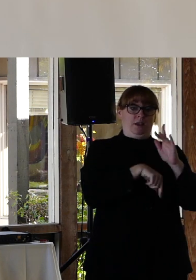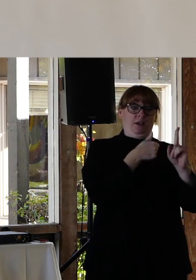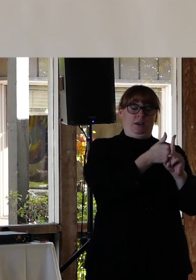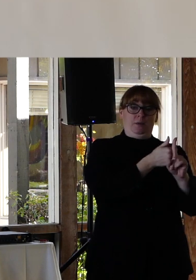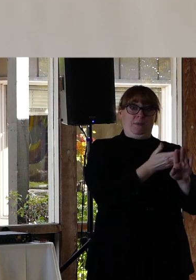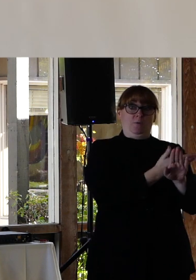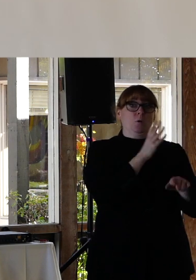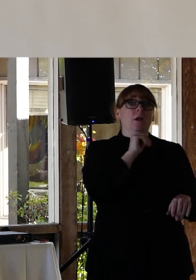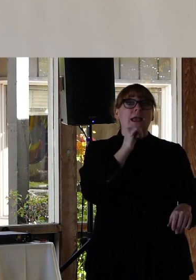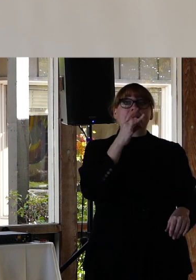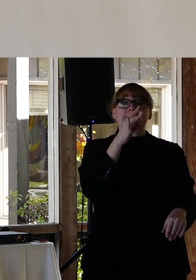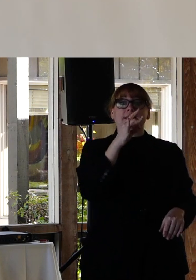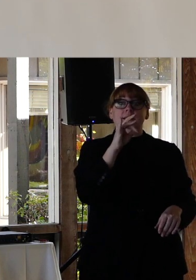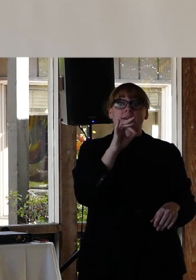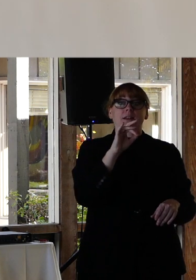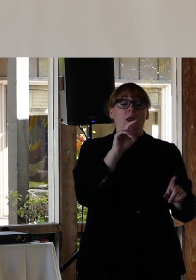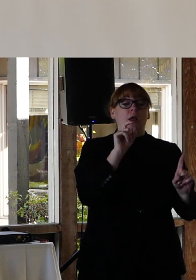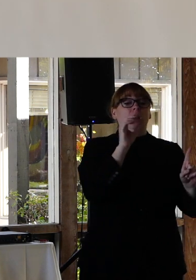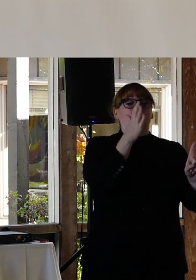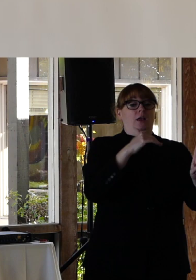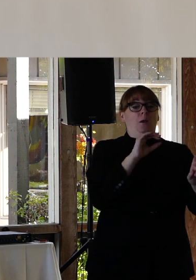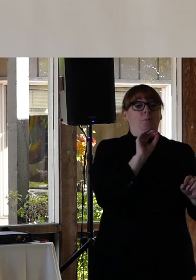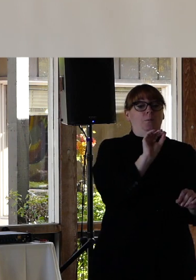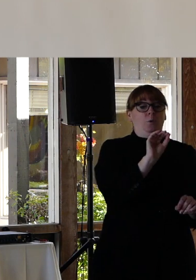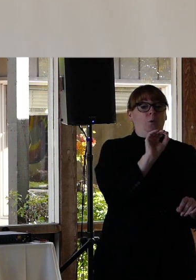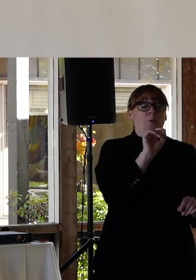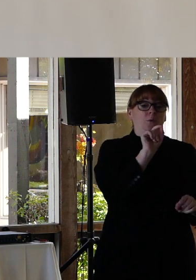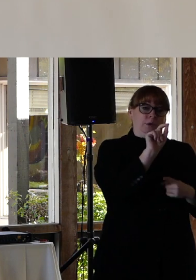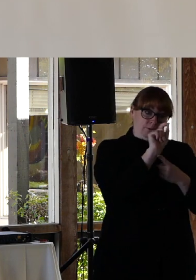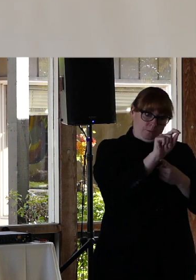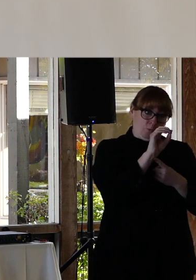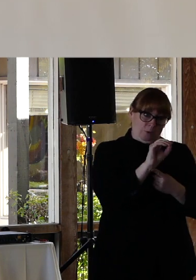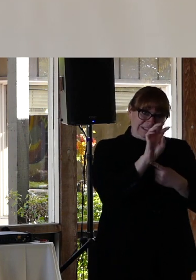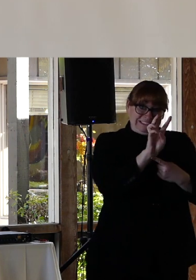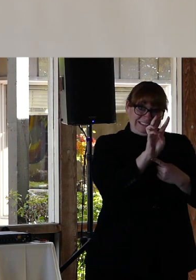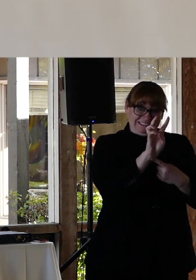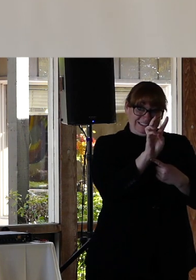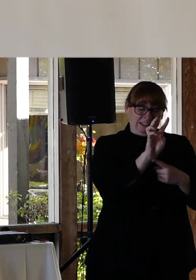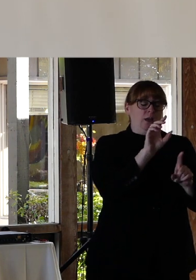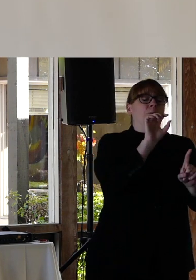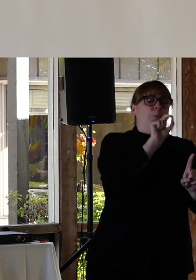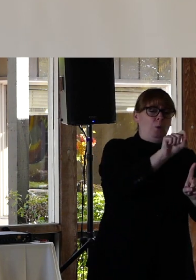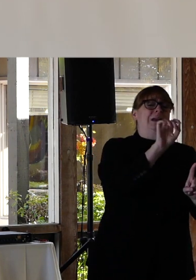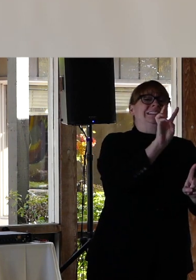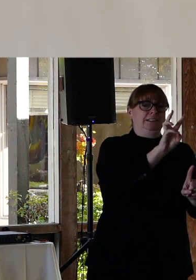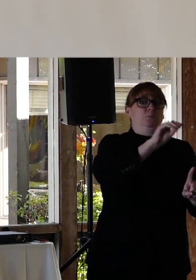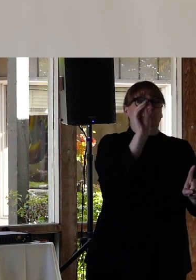by 18. Point six (.60) percent. Of cisgender adults have attempted suicide at